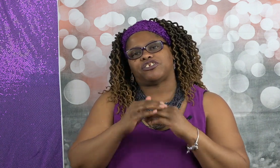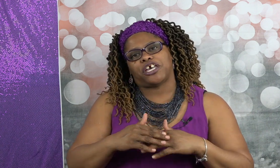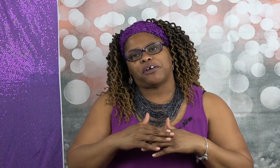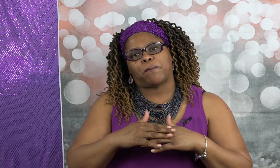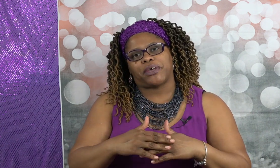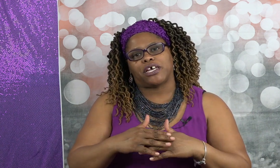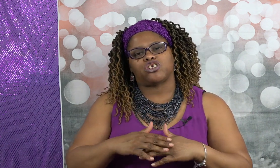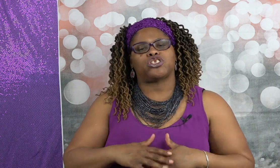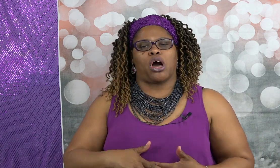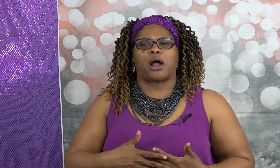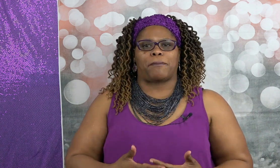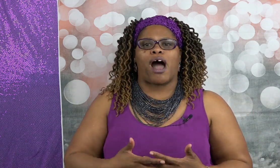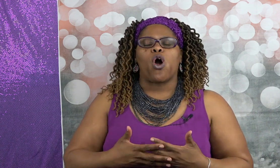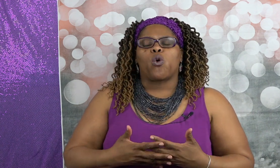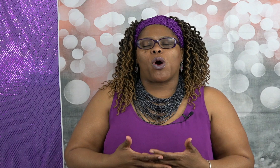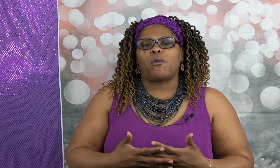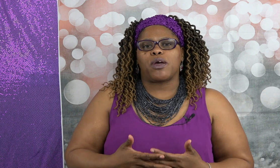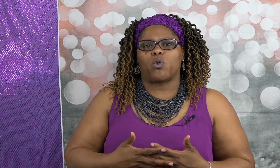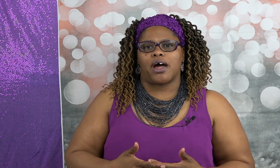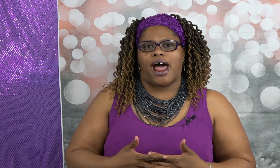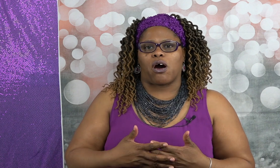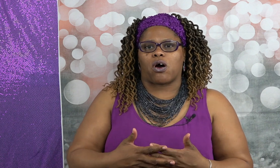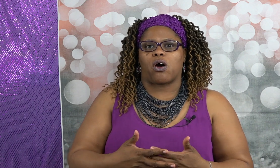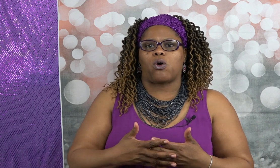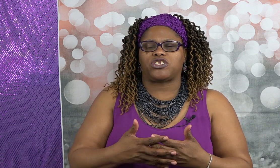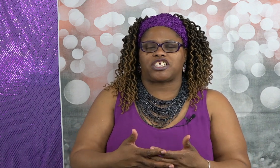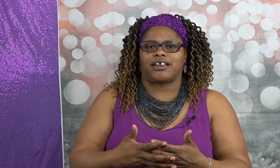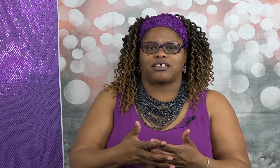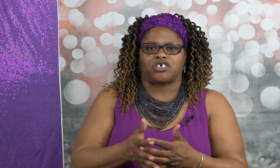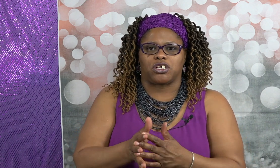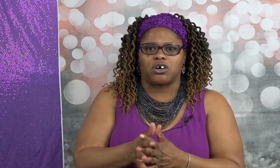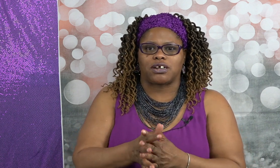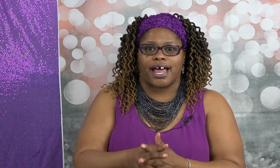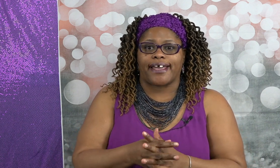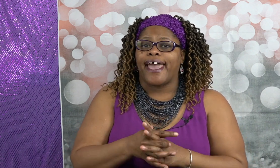year to be to talk about what we want our goal setting to look like and